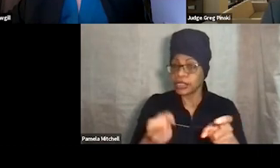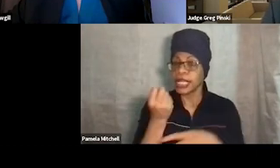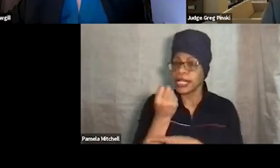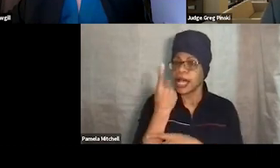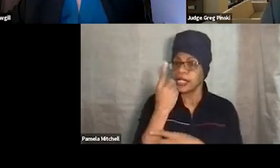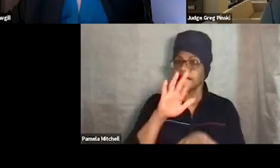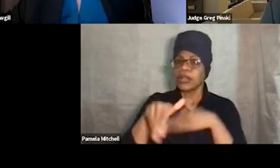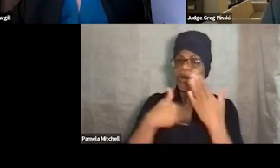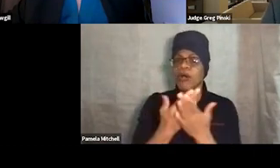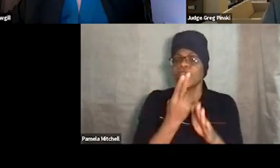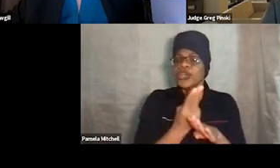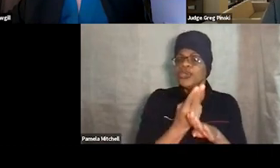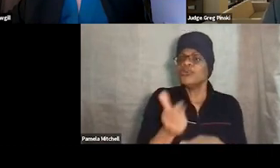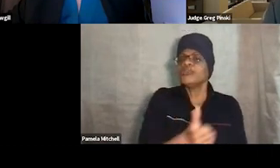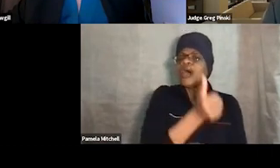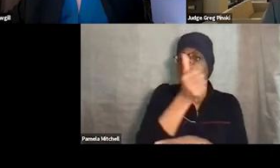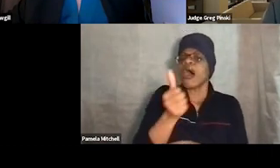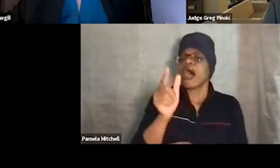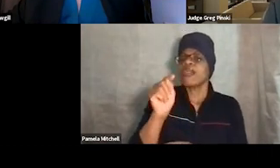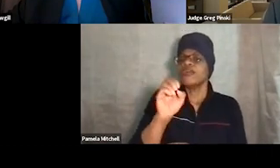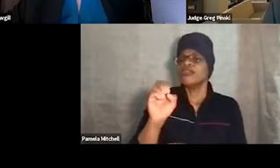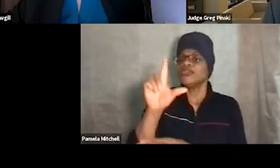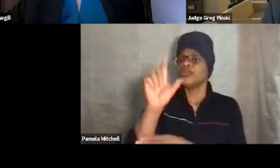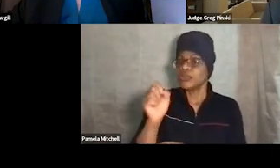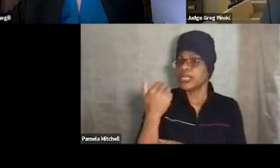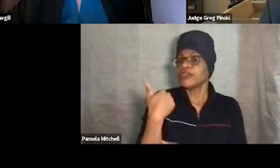use other tools at your disposal to be able to obtain those donations.